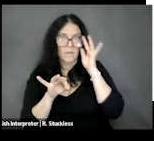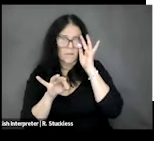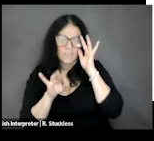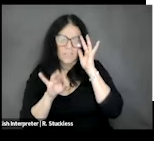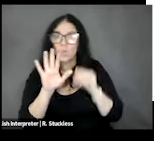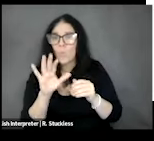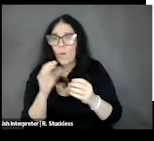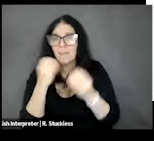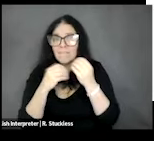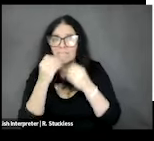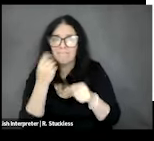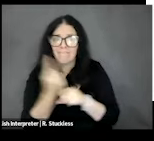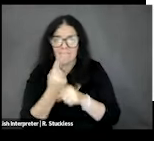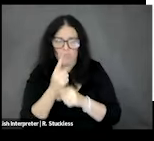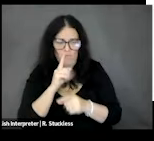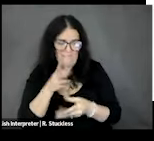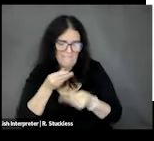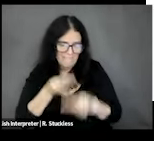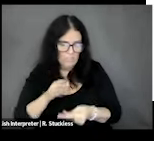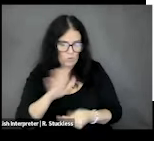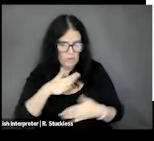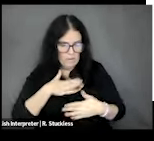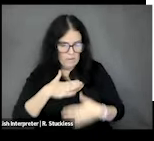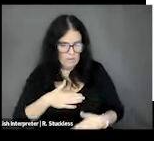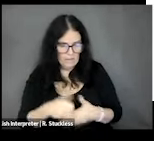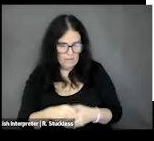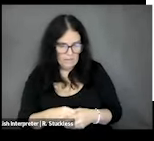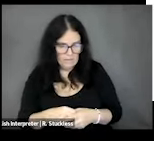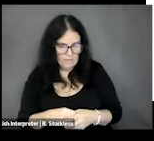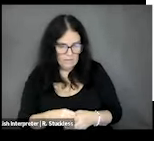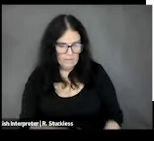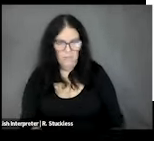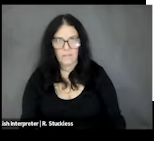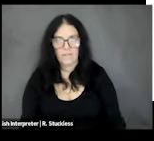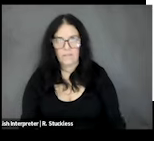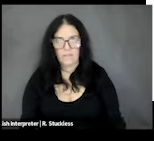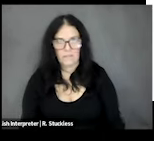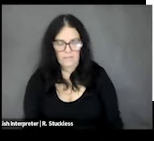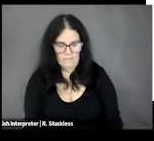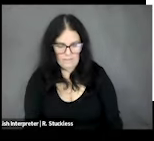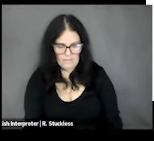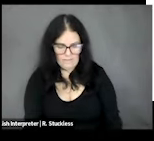are the fuel for your body, and they cascade into so many other awesome ways,